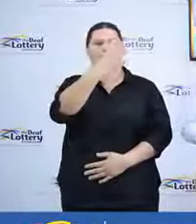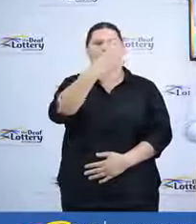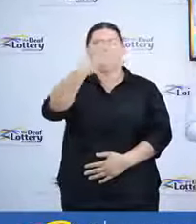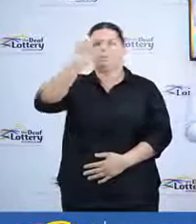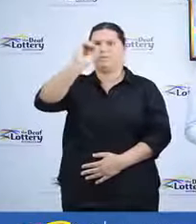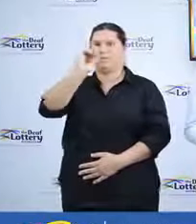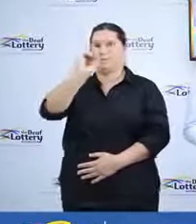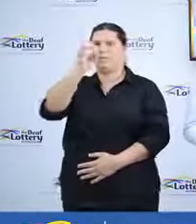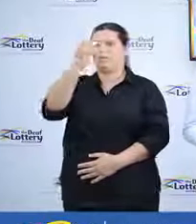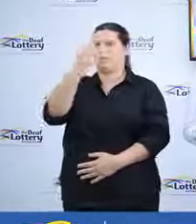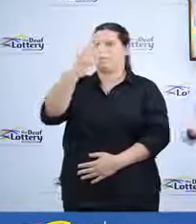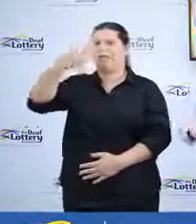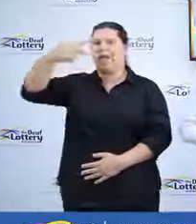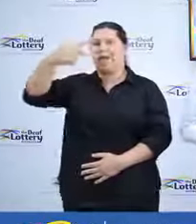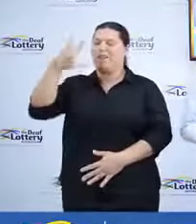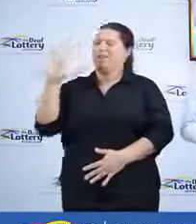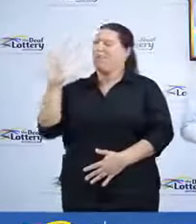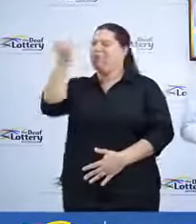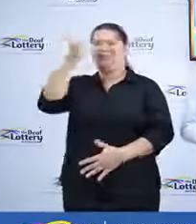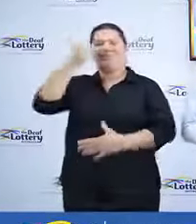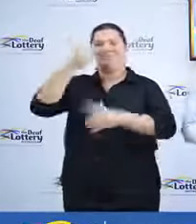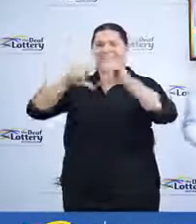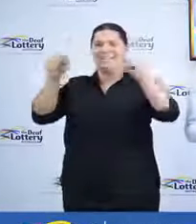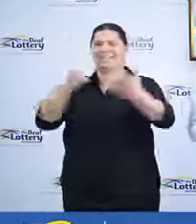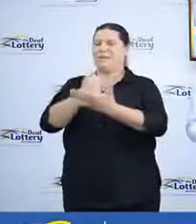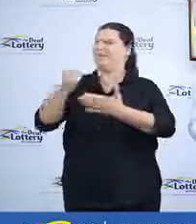is our winning ticket number. Congratulations!